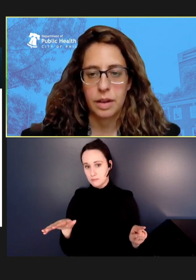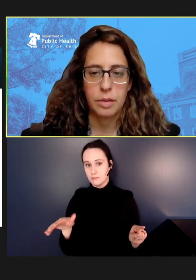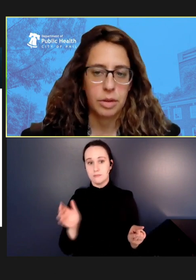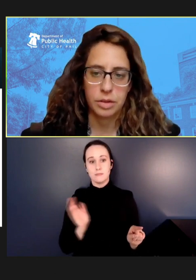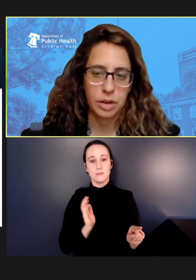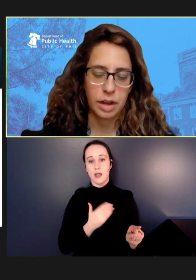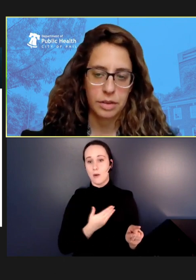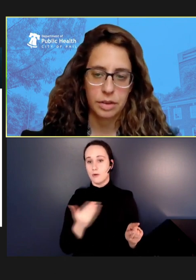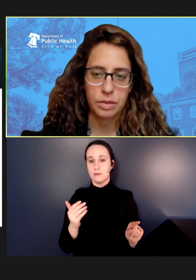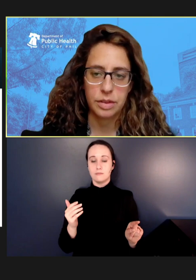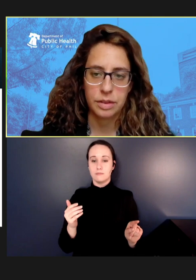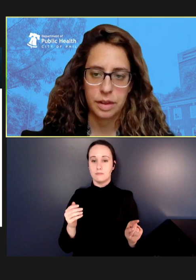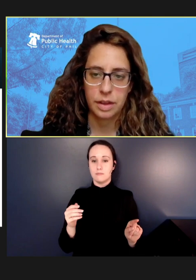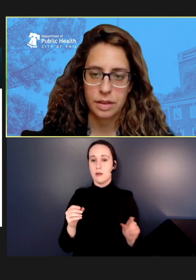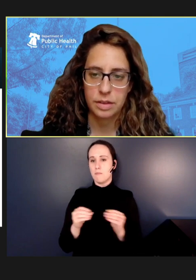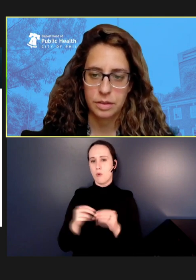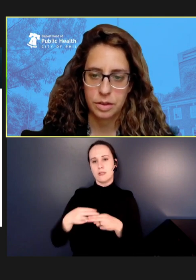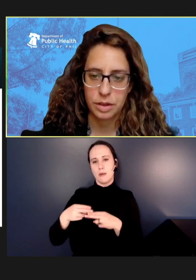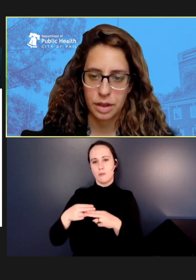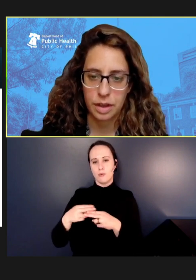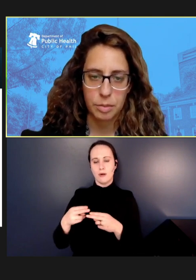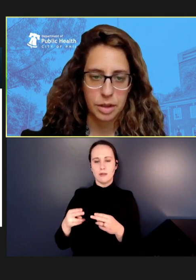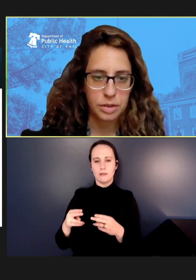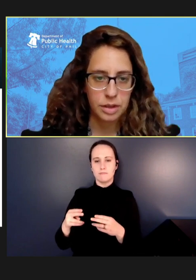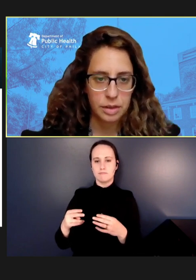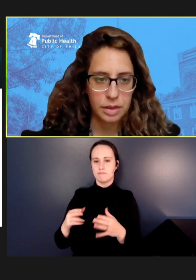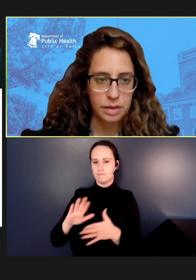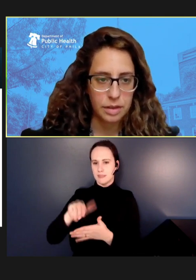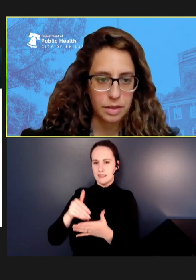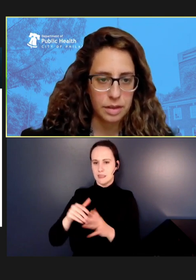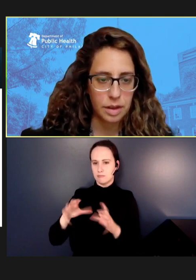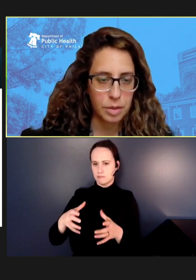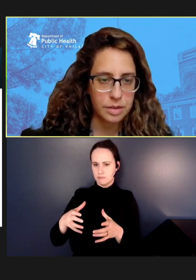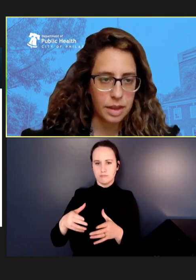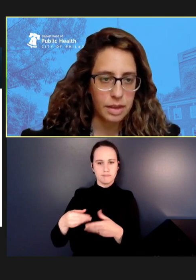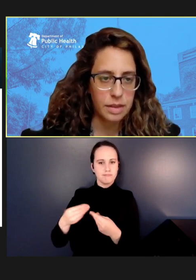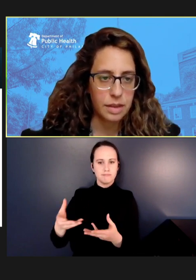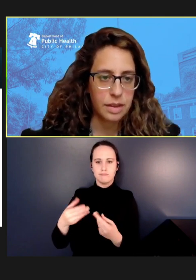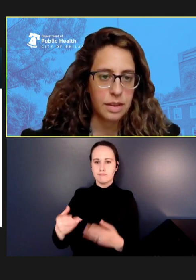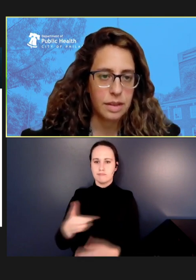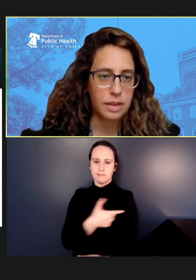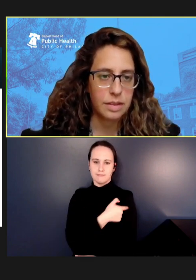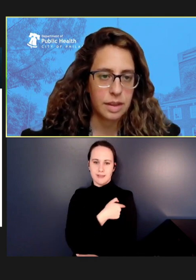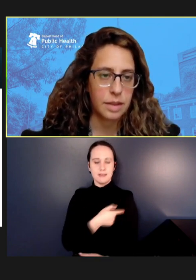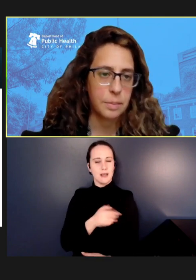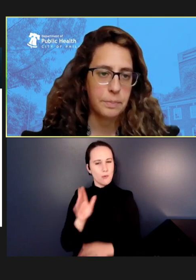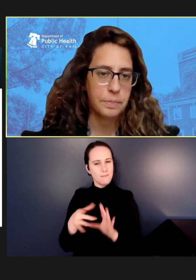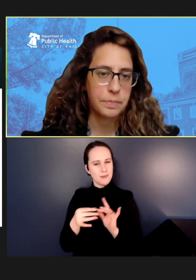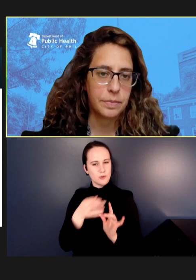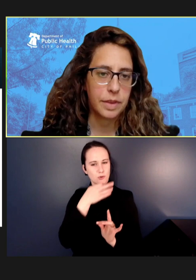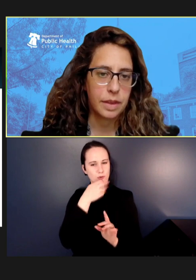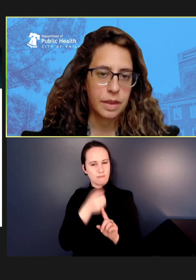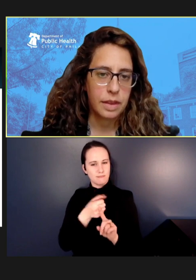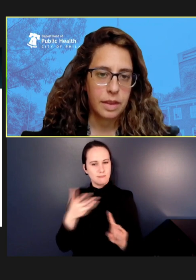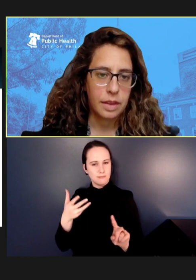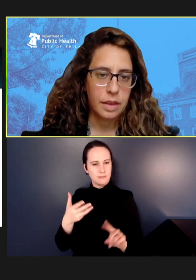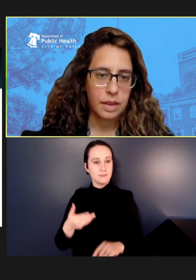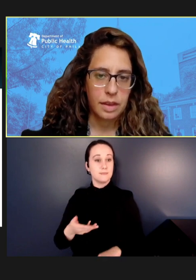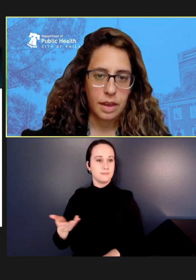ambulatory health services clinics, which again, I'll mention in the coming slide. Next slide.